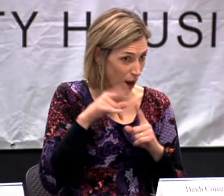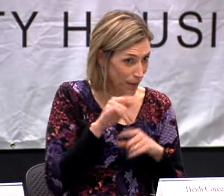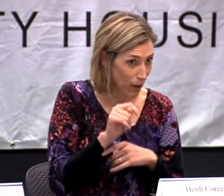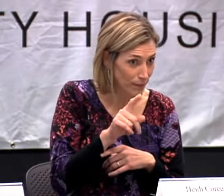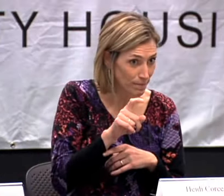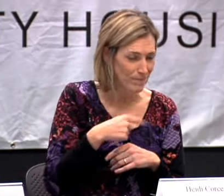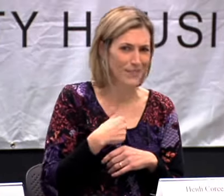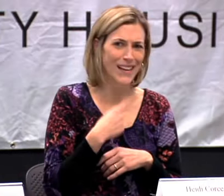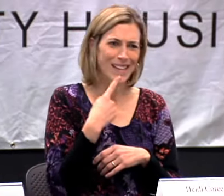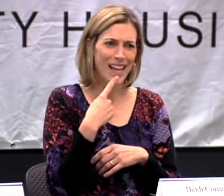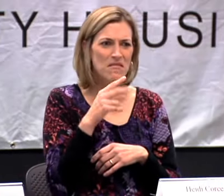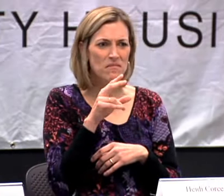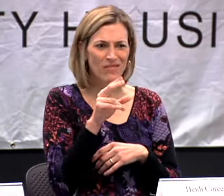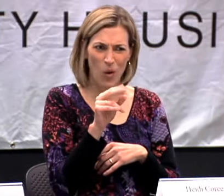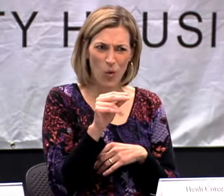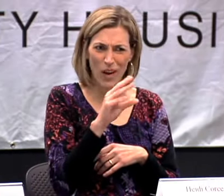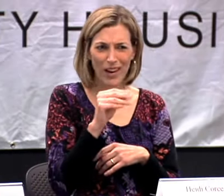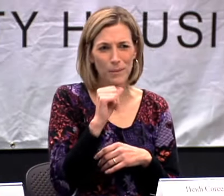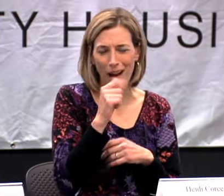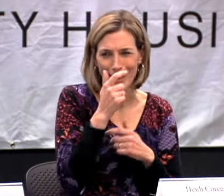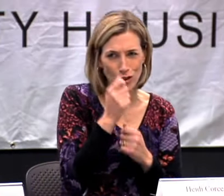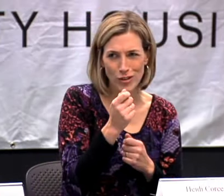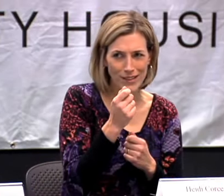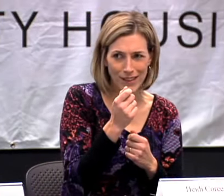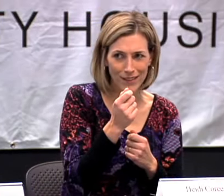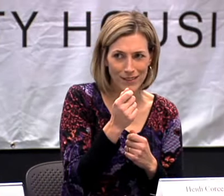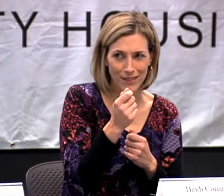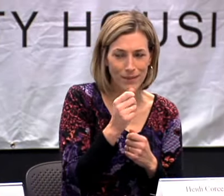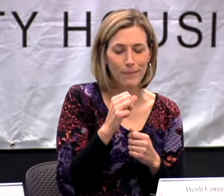BE A GOOD BENEFIT. HAVE YOU EVER THOUGHT ABOUT THAT?" NO. I'M NOT